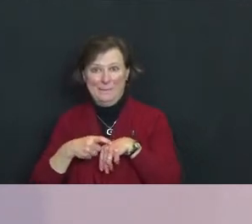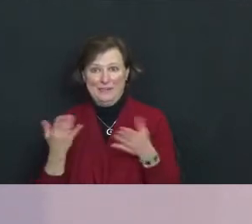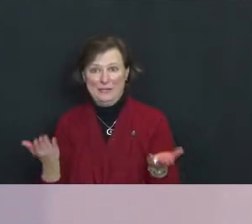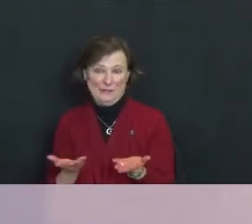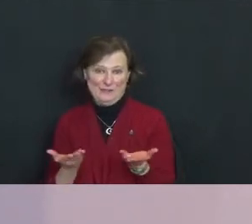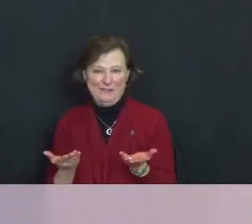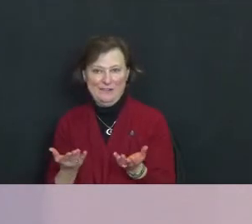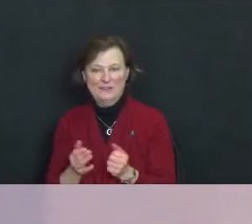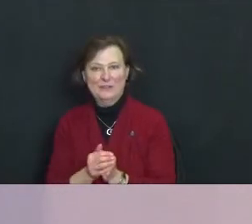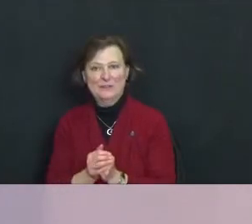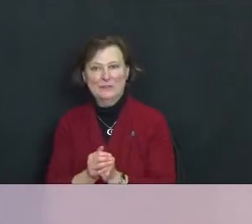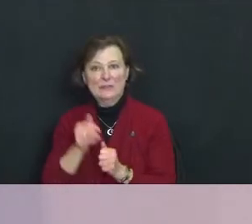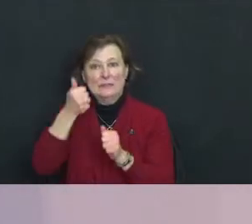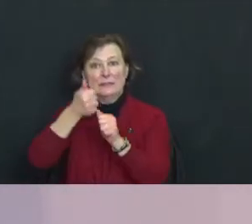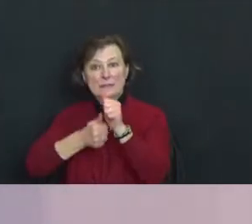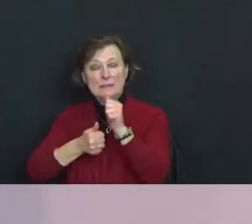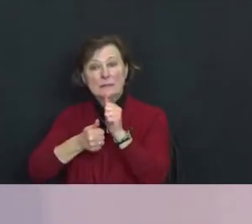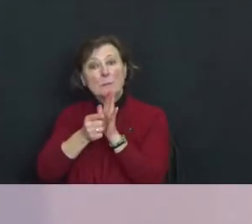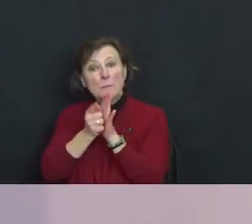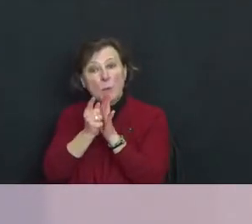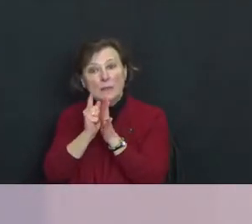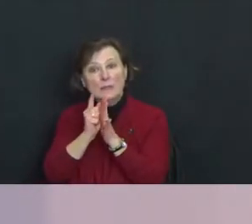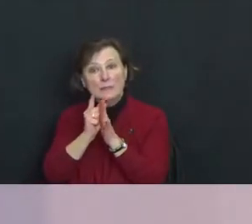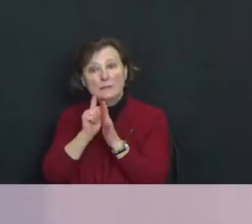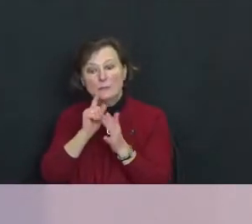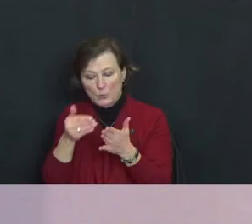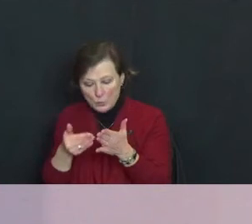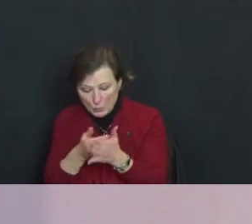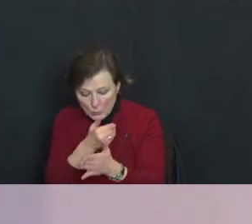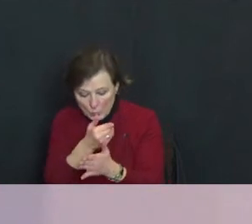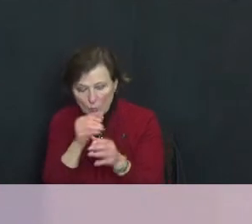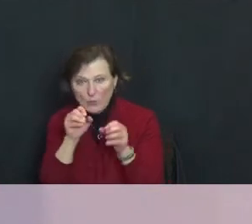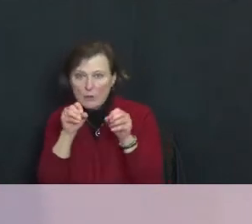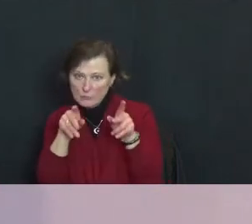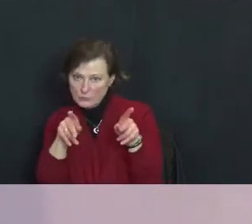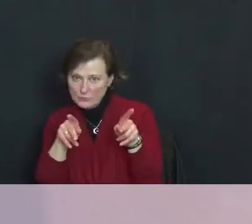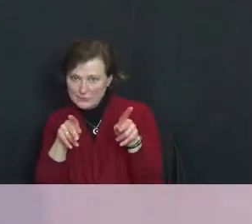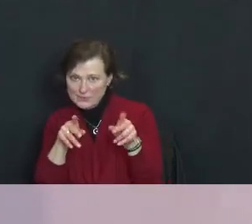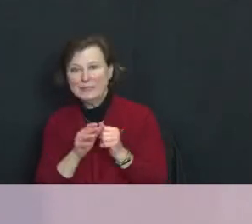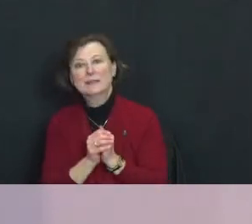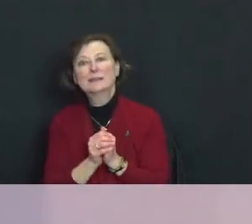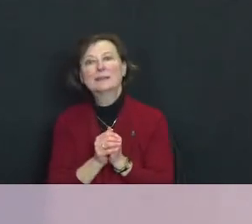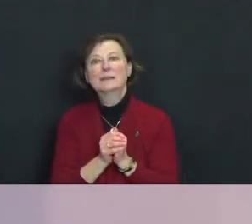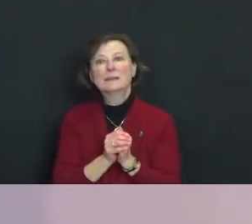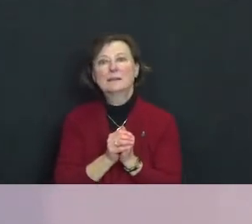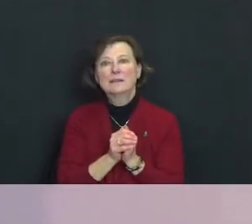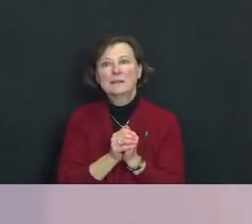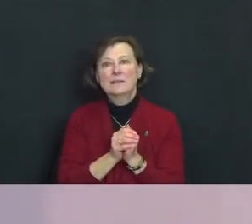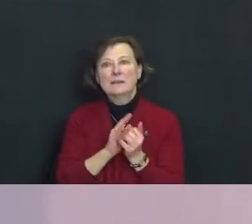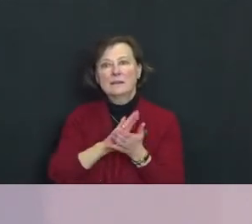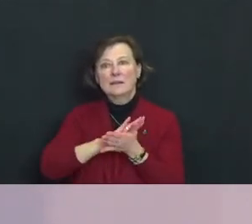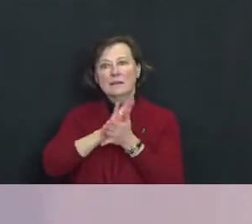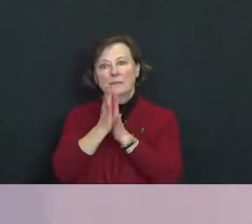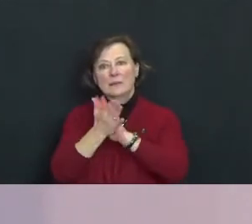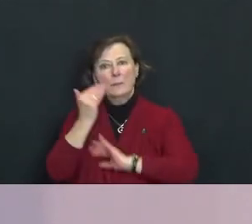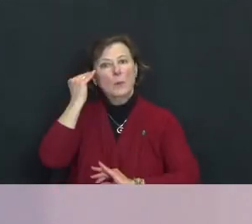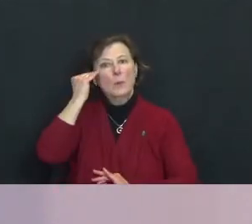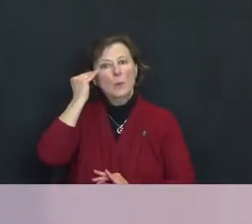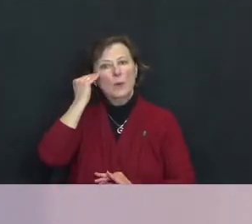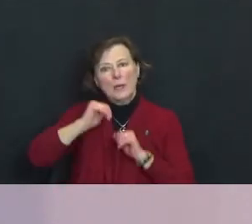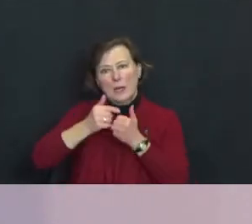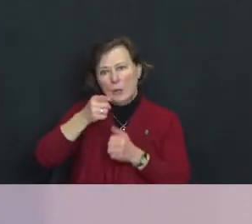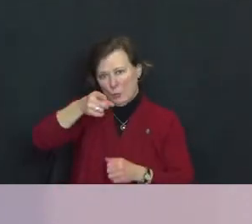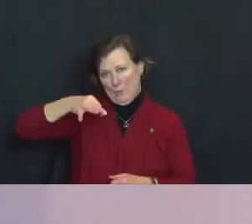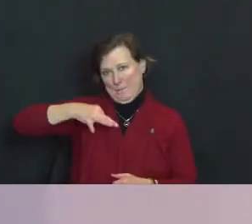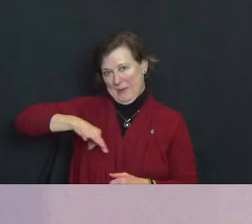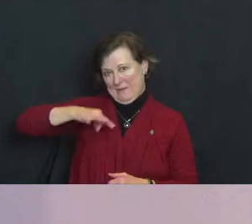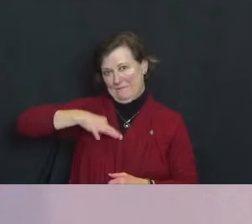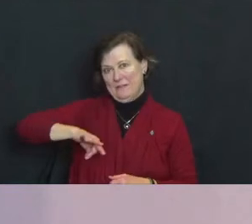Each moment is a new opportunity to be aware of how you benefit from the hard labor of